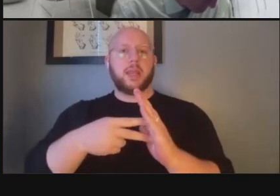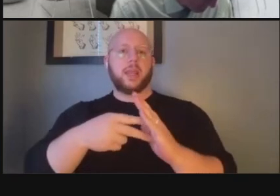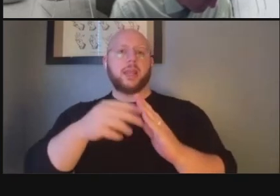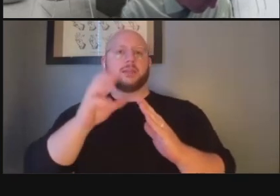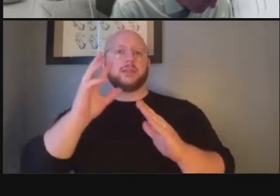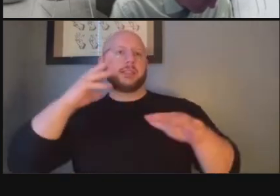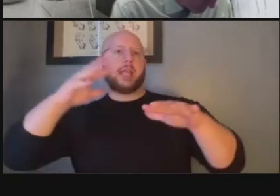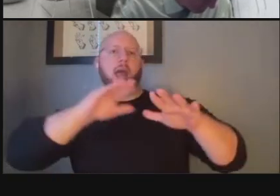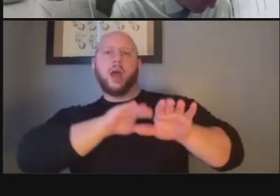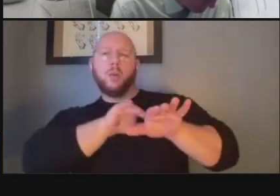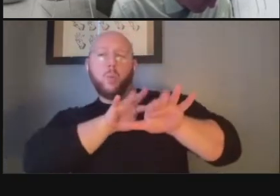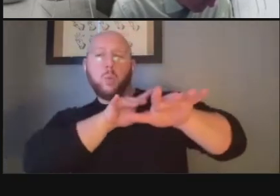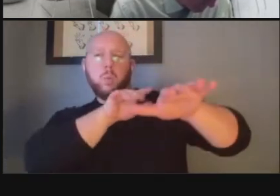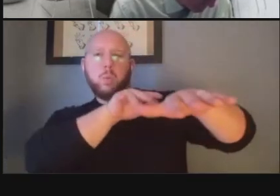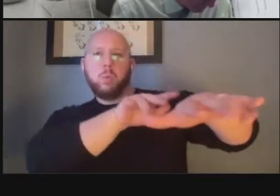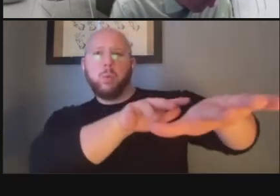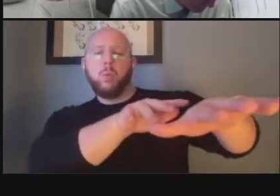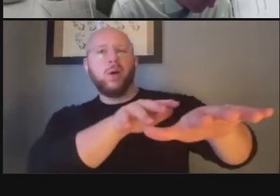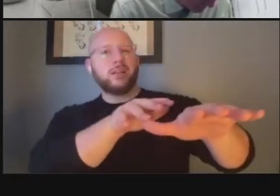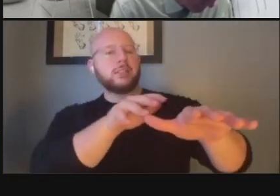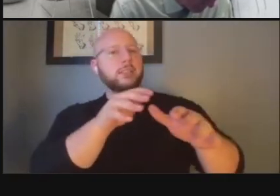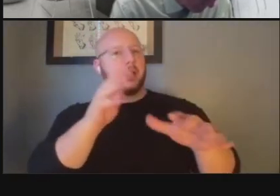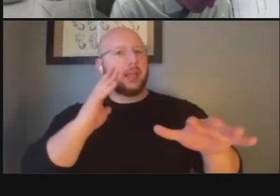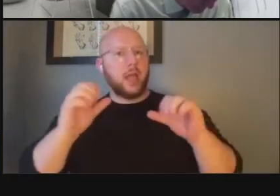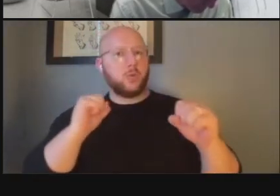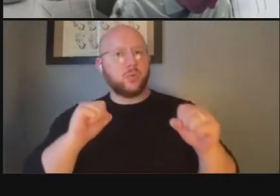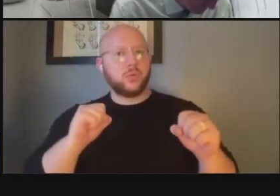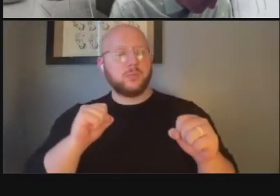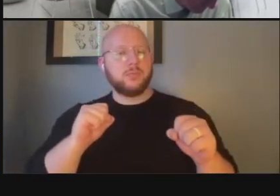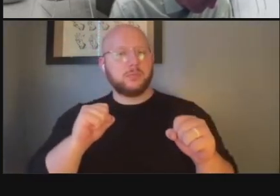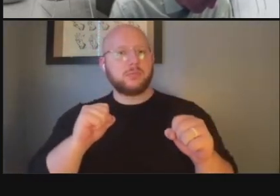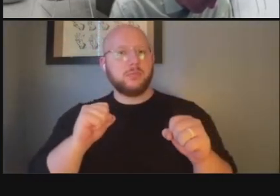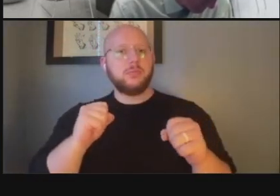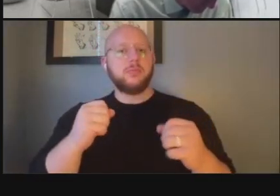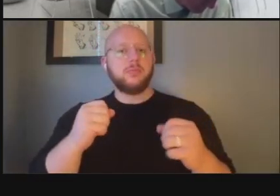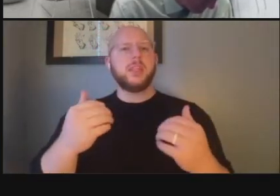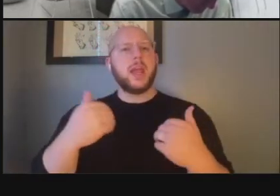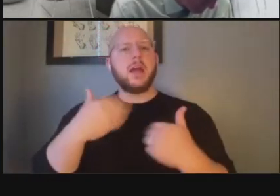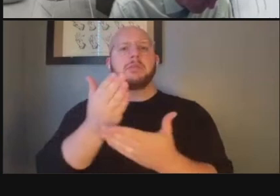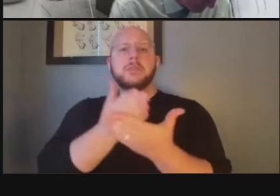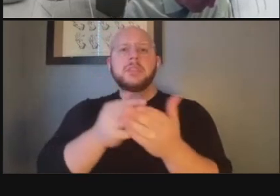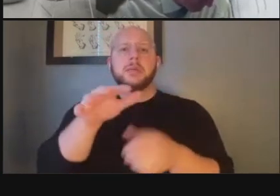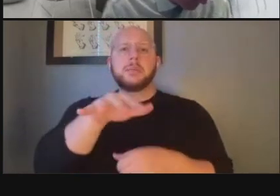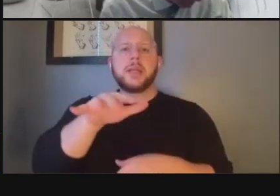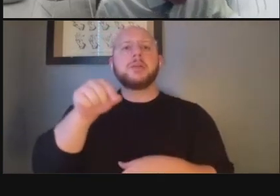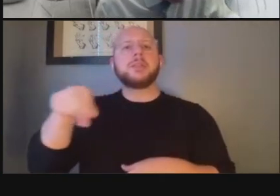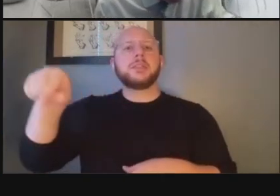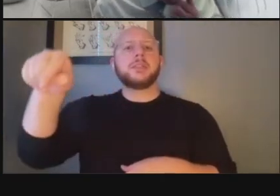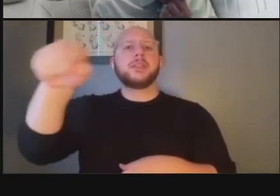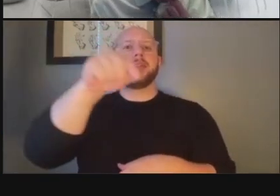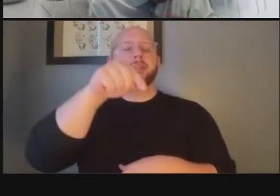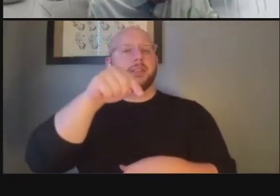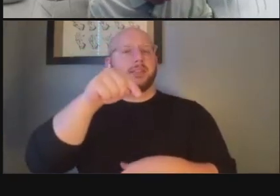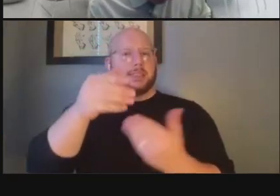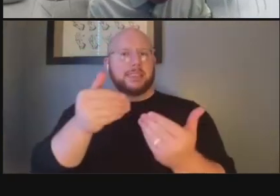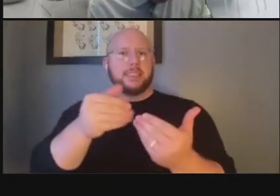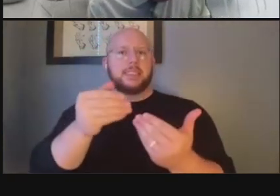east of connecticut avenue in van ness have the capacity to cast sound across soapstone valley